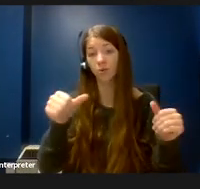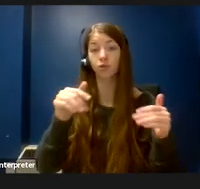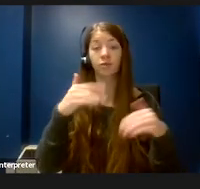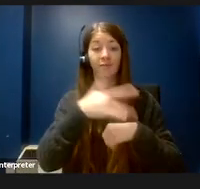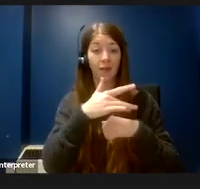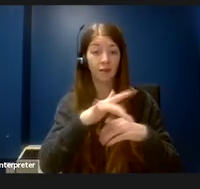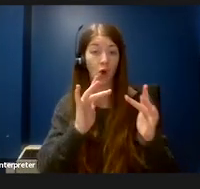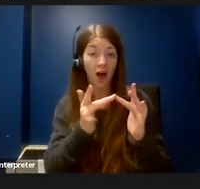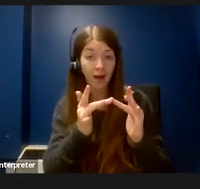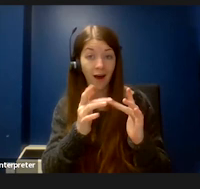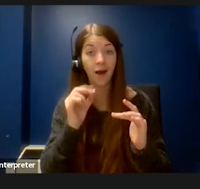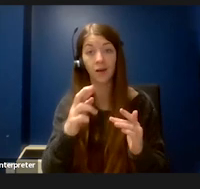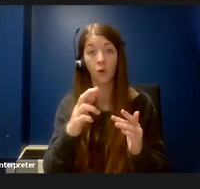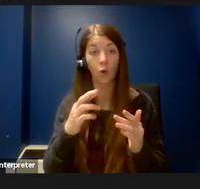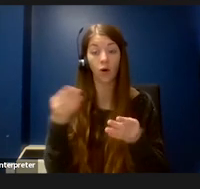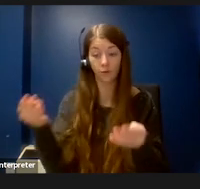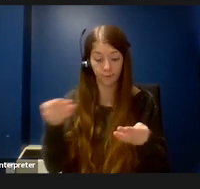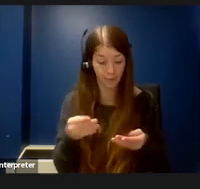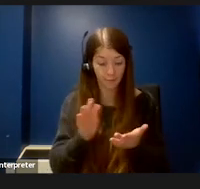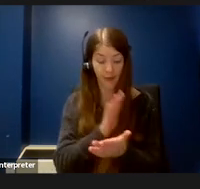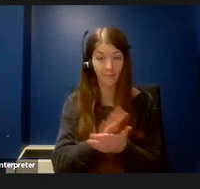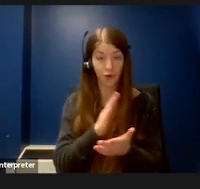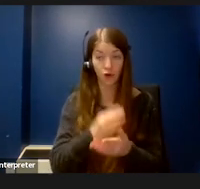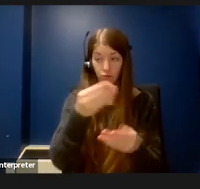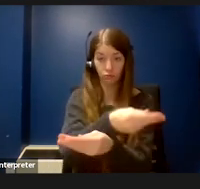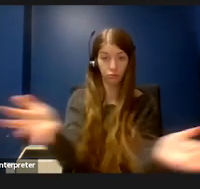orproviding printouts to people who have difficulties viewing the poster.